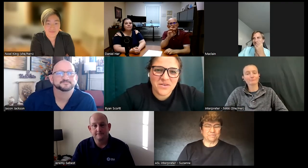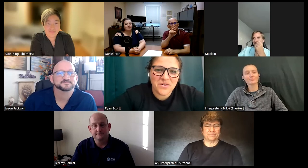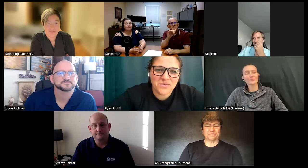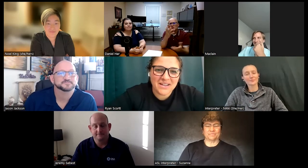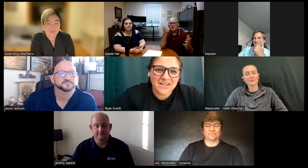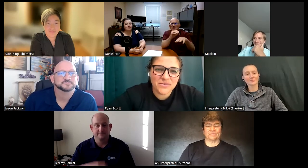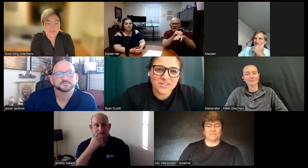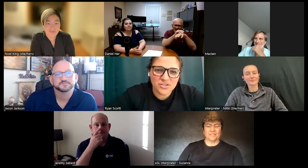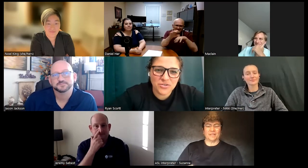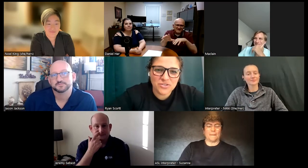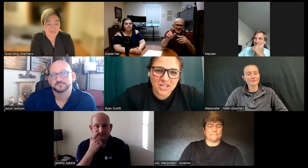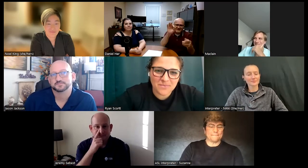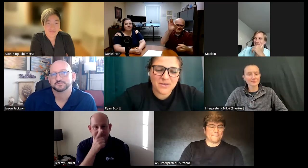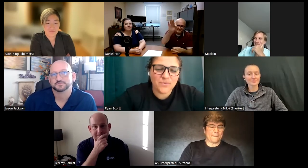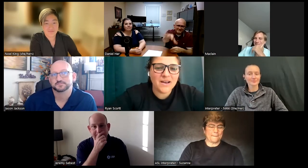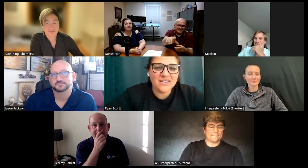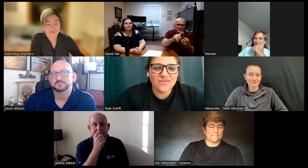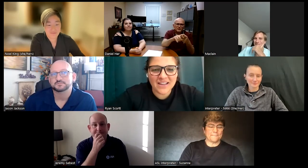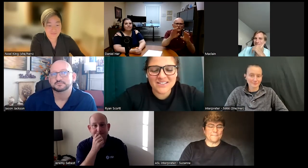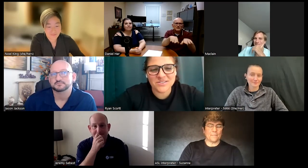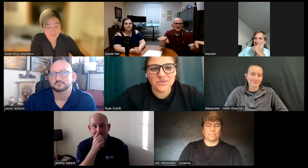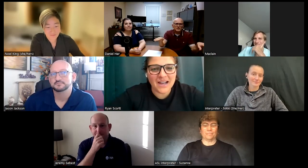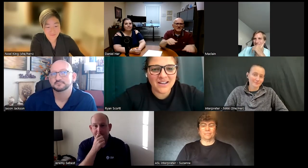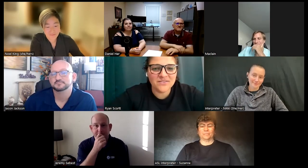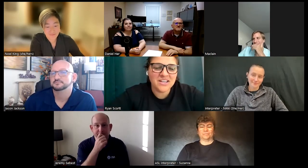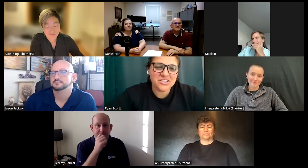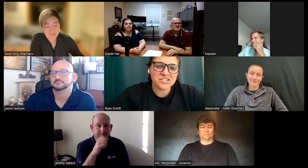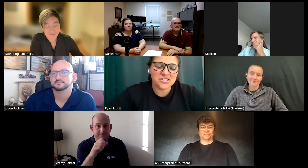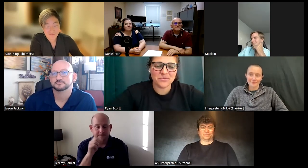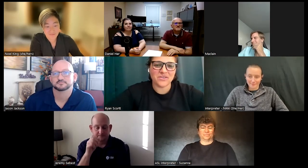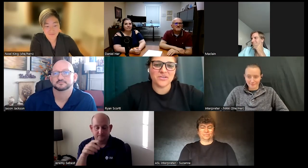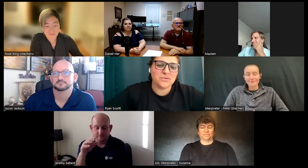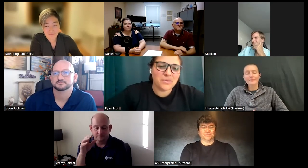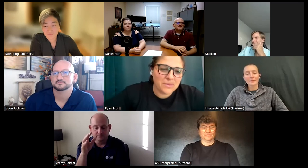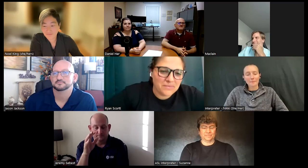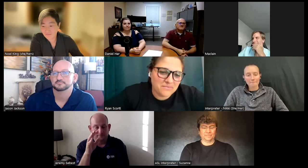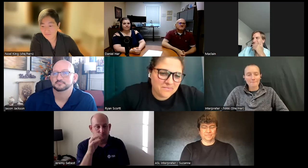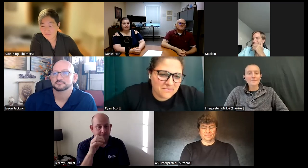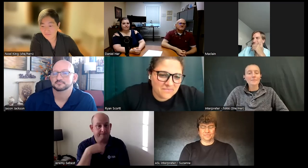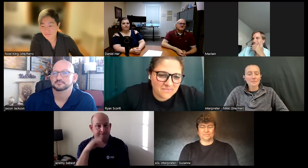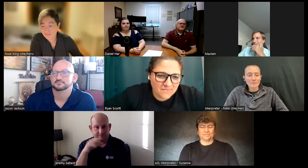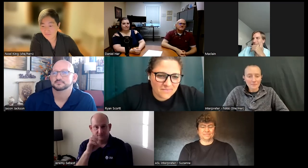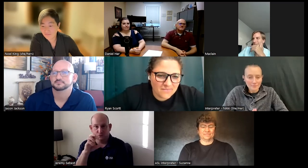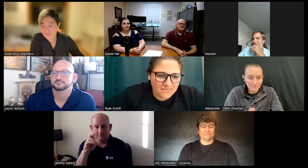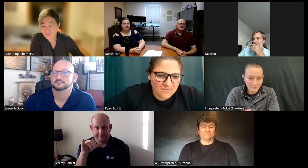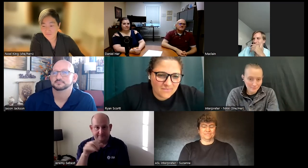all right over to Jeremy what advice do you have to share with our youth